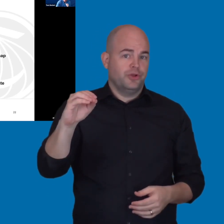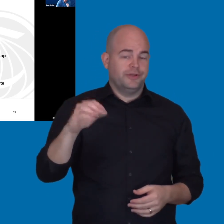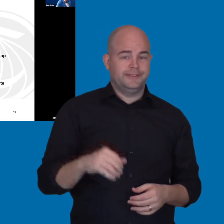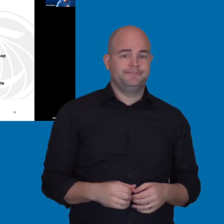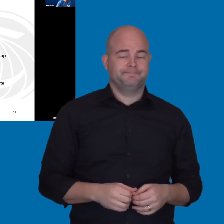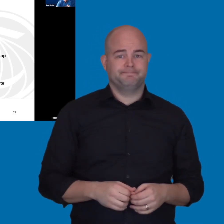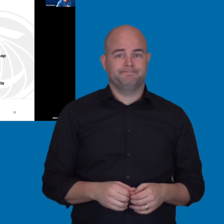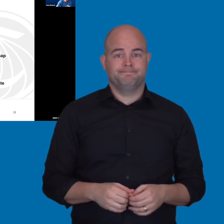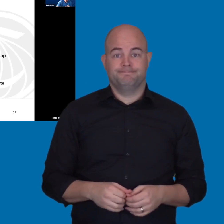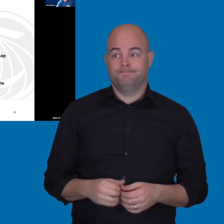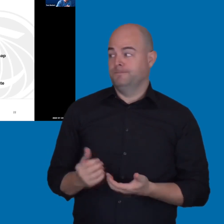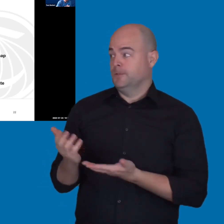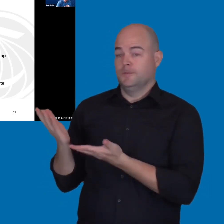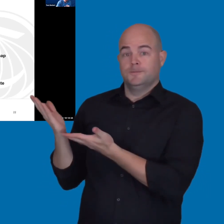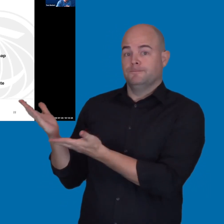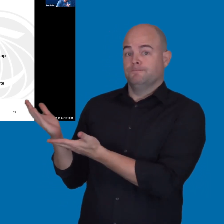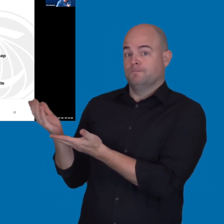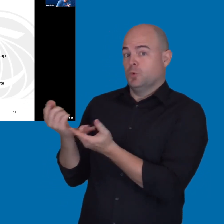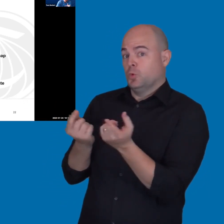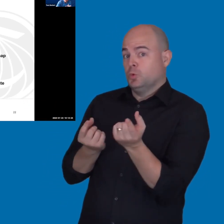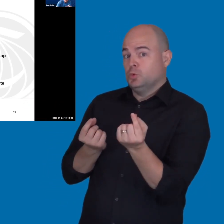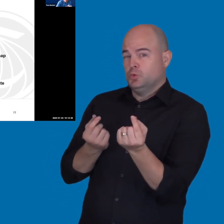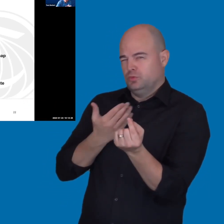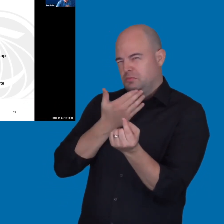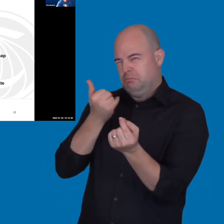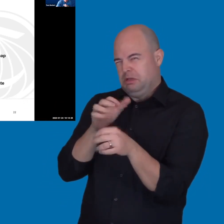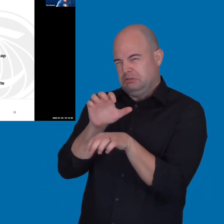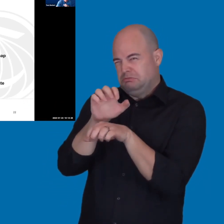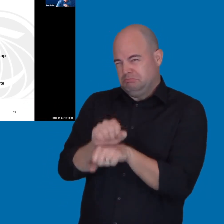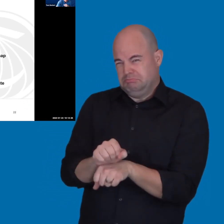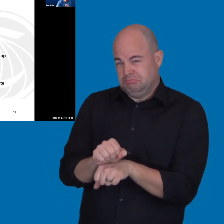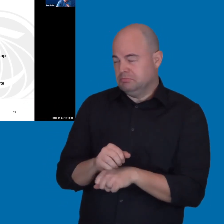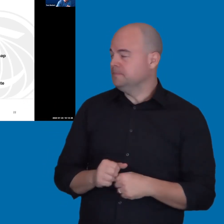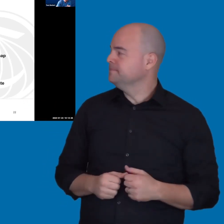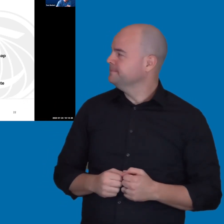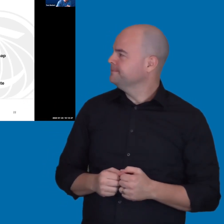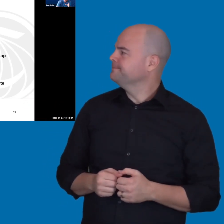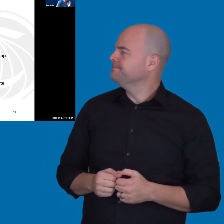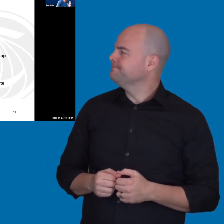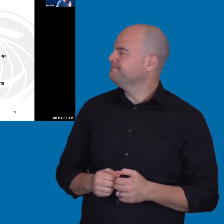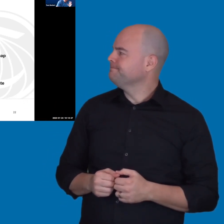So, for this step, there's a couple best practices. And the first one I want